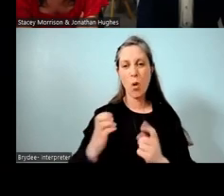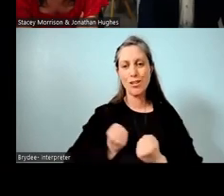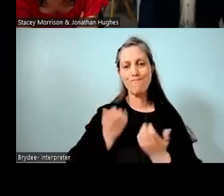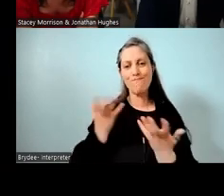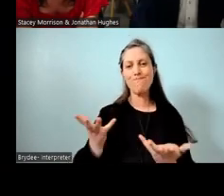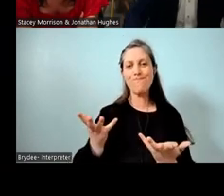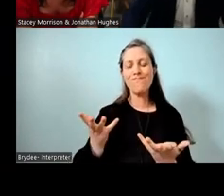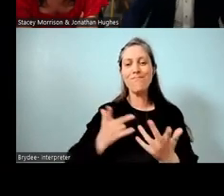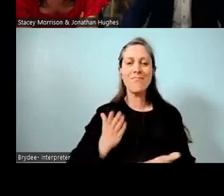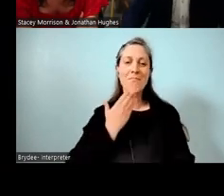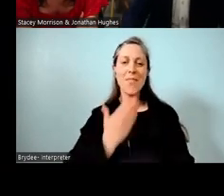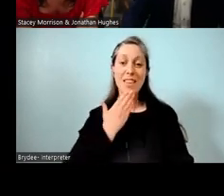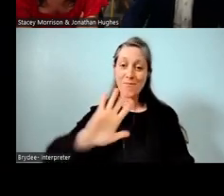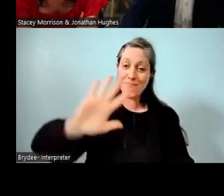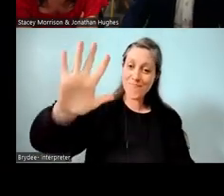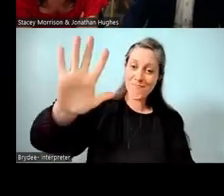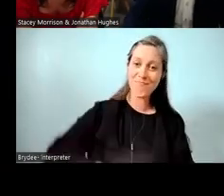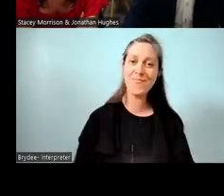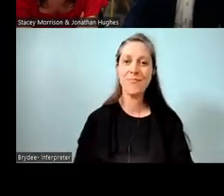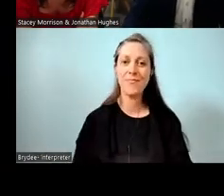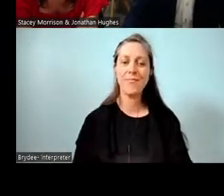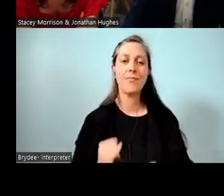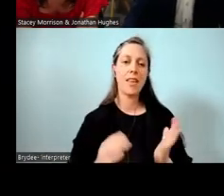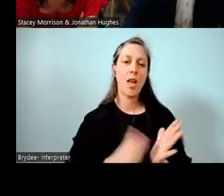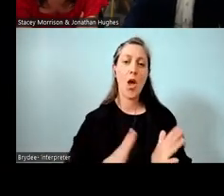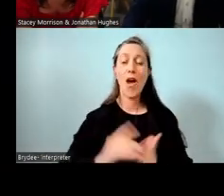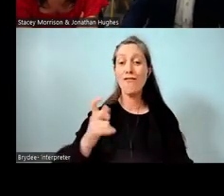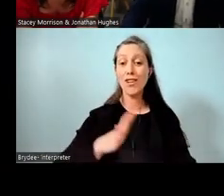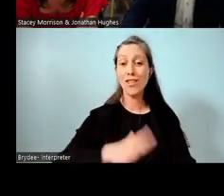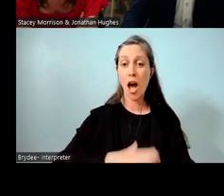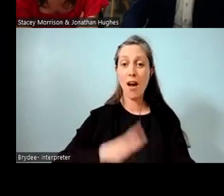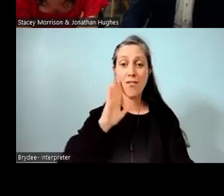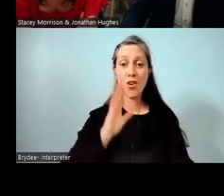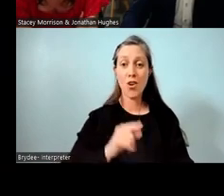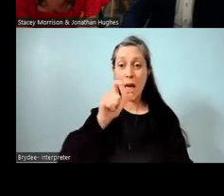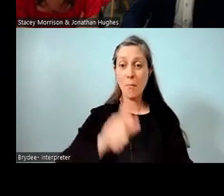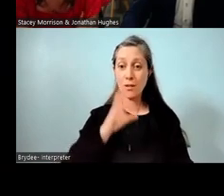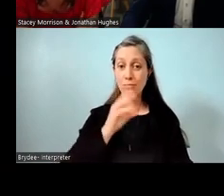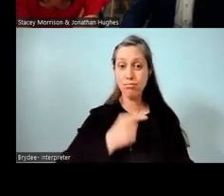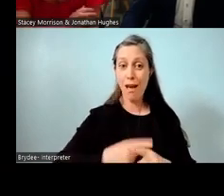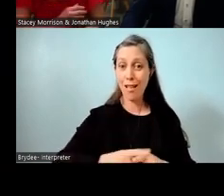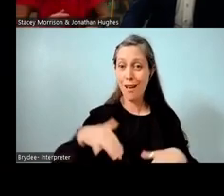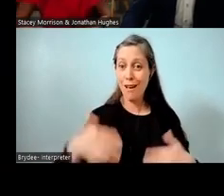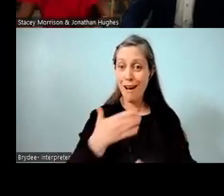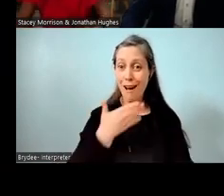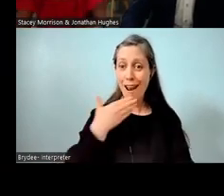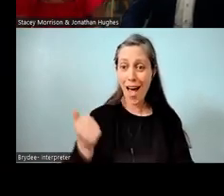Thank you. Bye. That is the first time I've heard that students speak English. It's like, "Oh lovely, her English is great too."